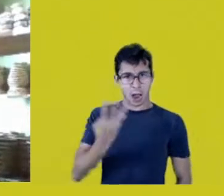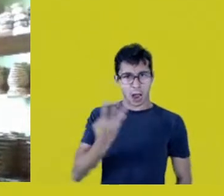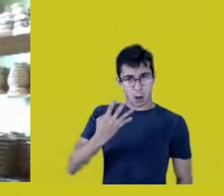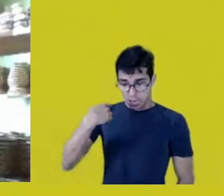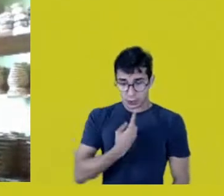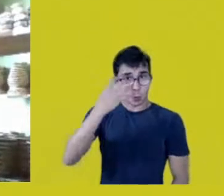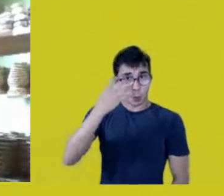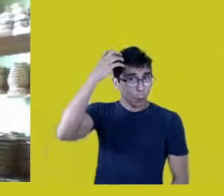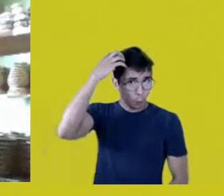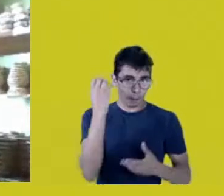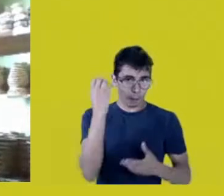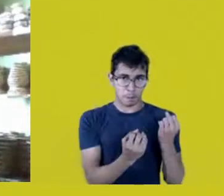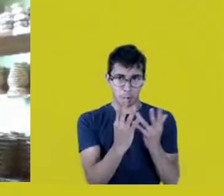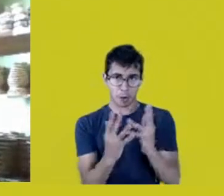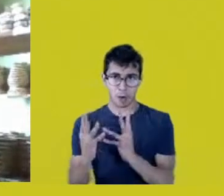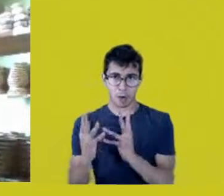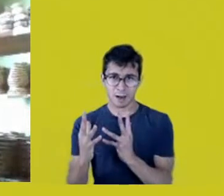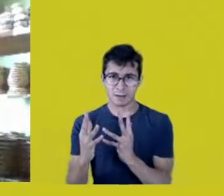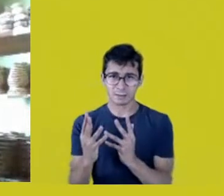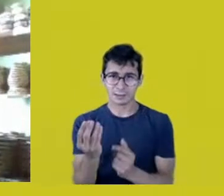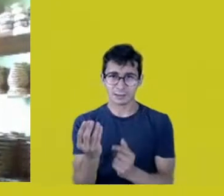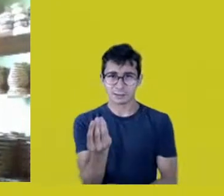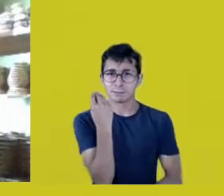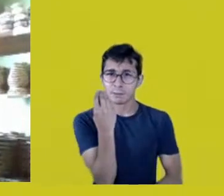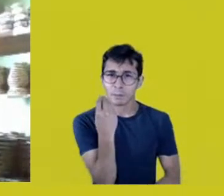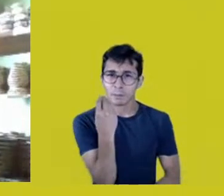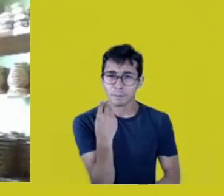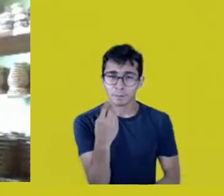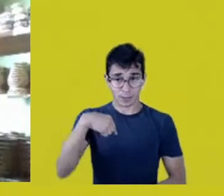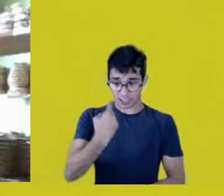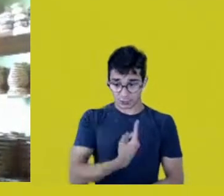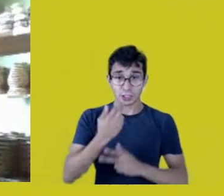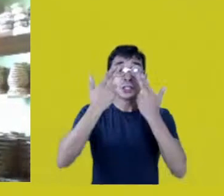Actually, we should be considered guardians of the forest,